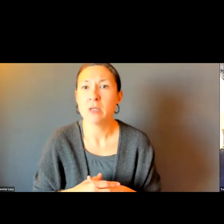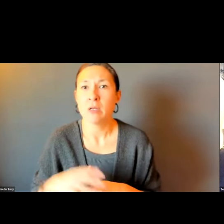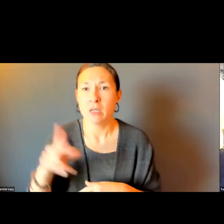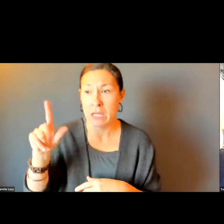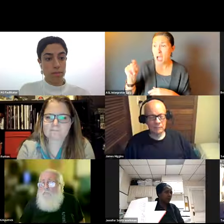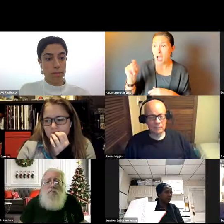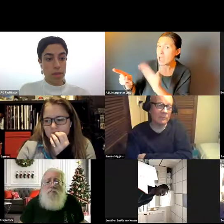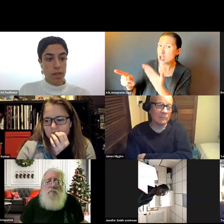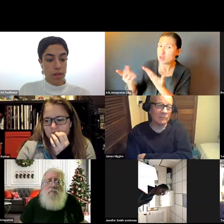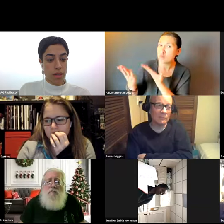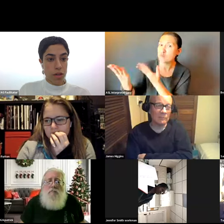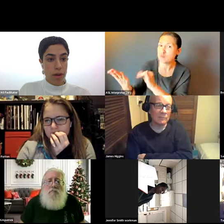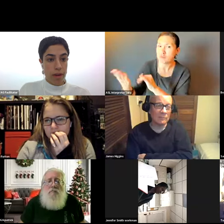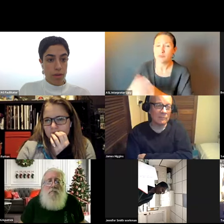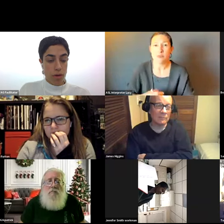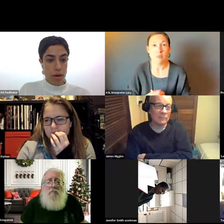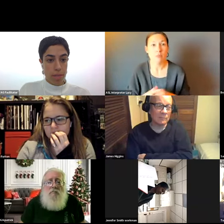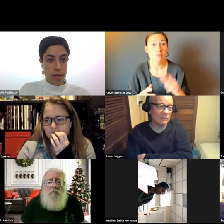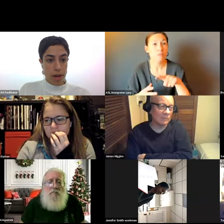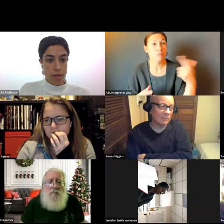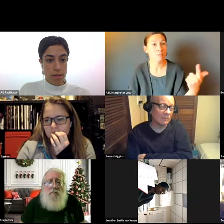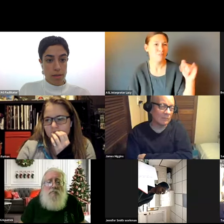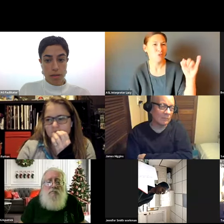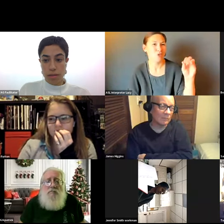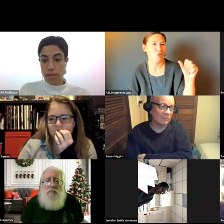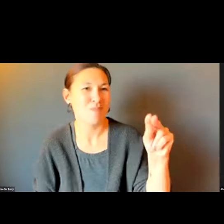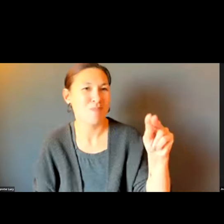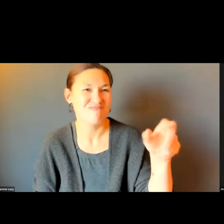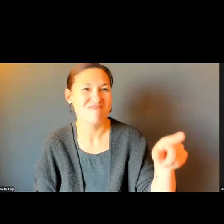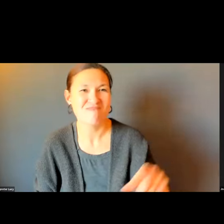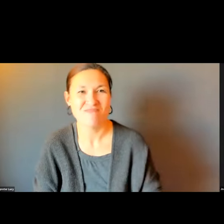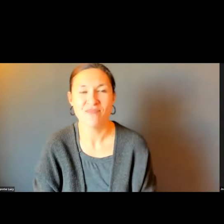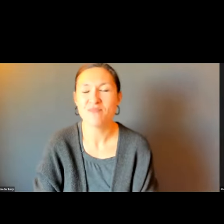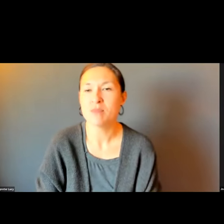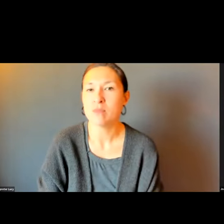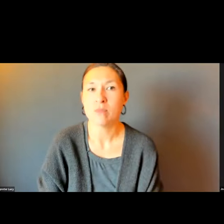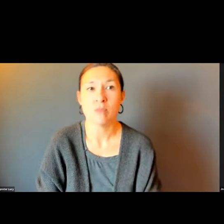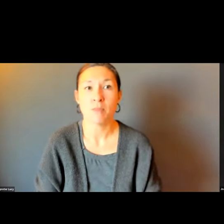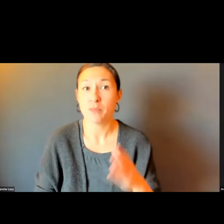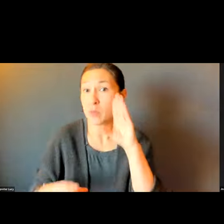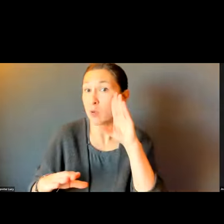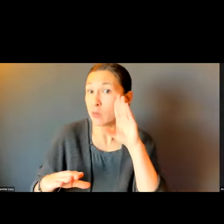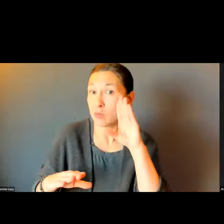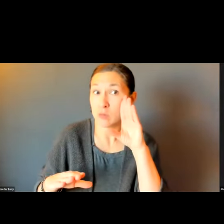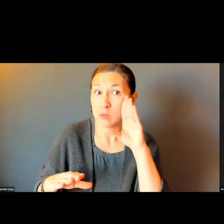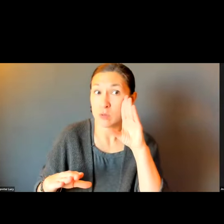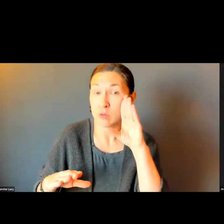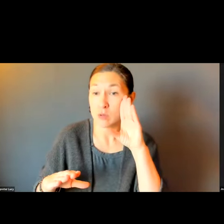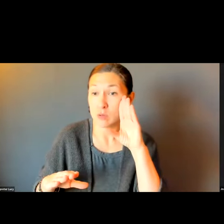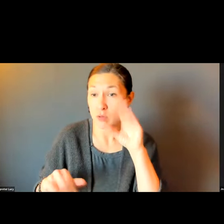TO DPW IN SOMERVILLE OF WHAT WE'RE DOING HERE. THANKS, TOM. JOANNE, YOU ARE UP NEXT?